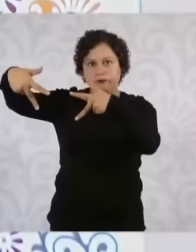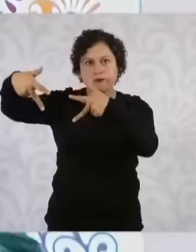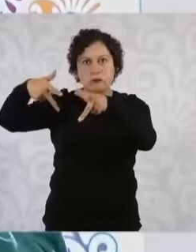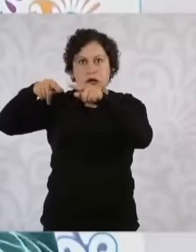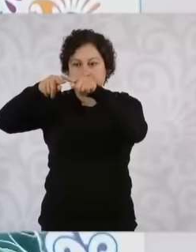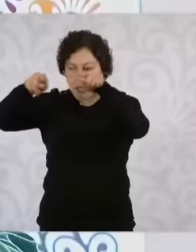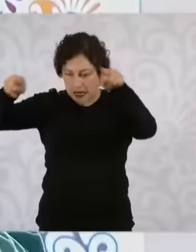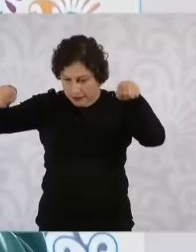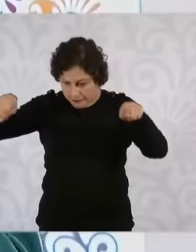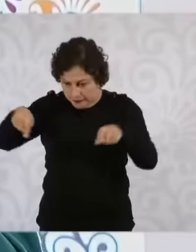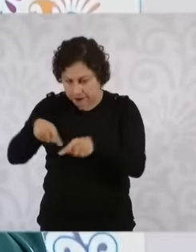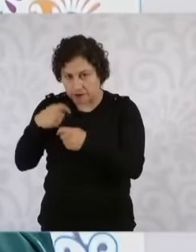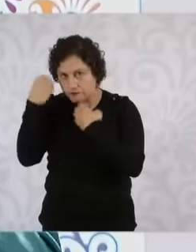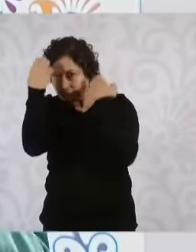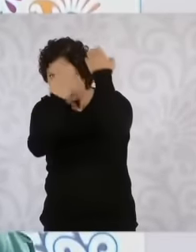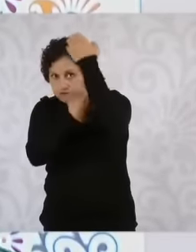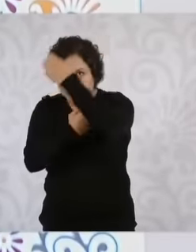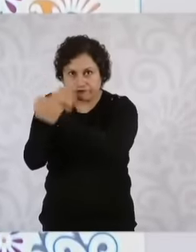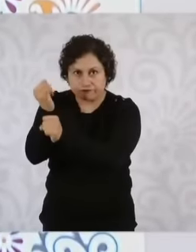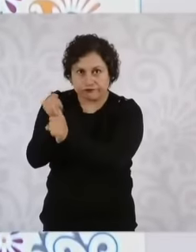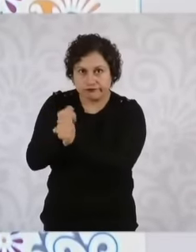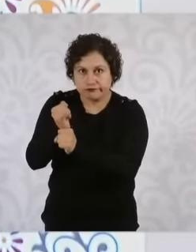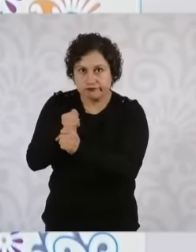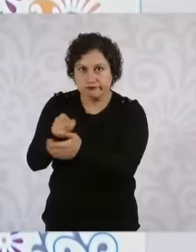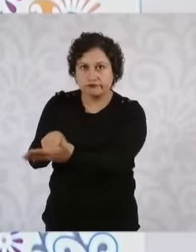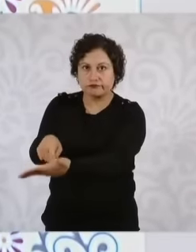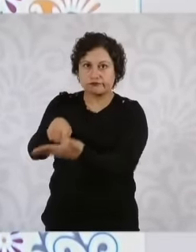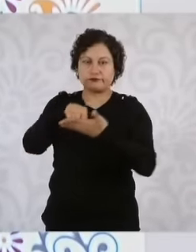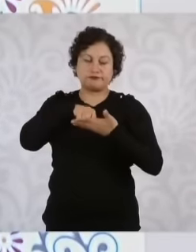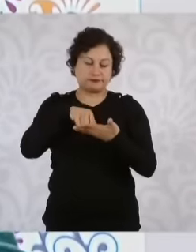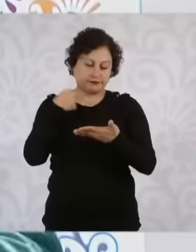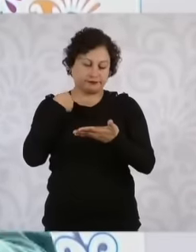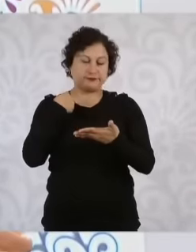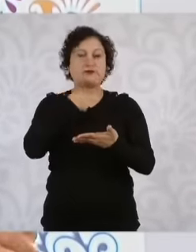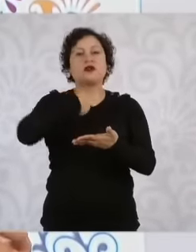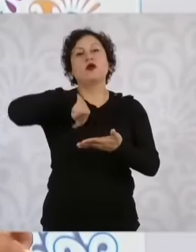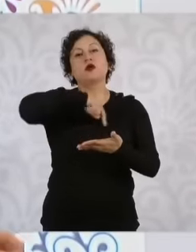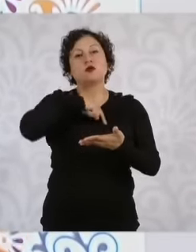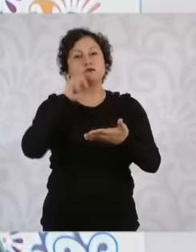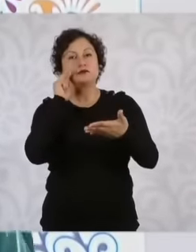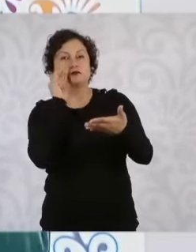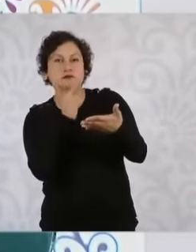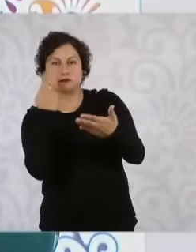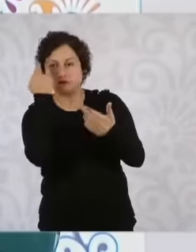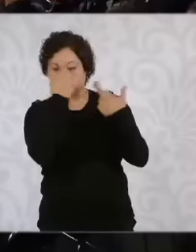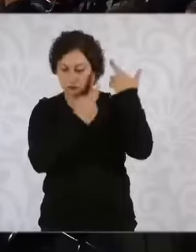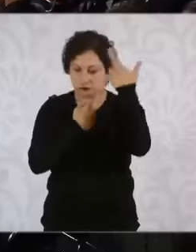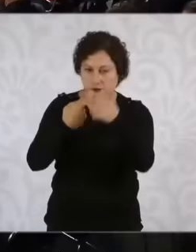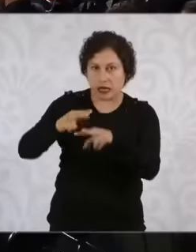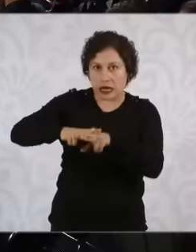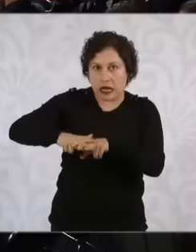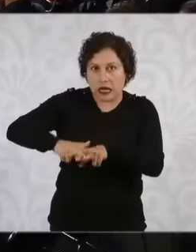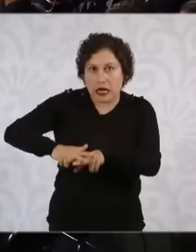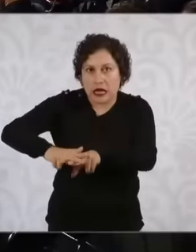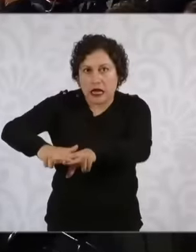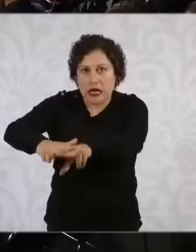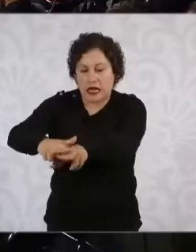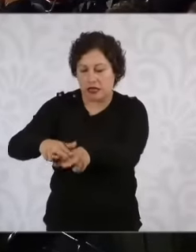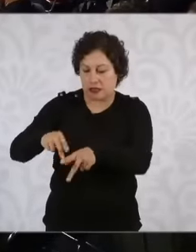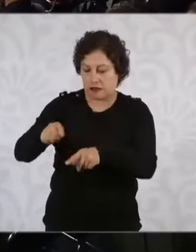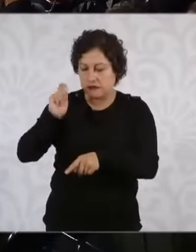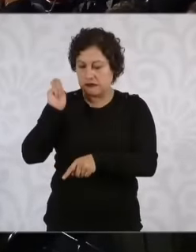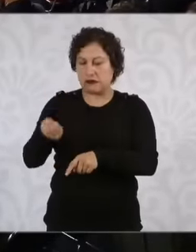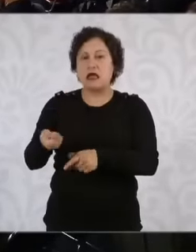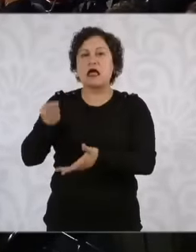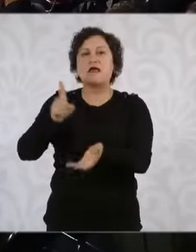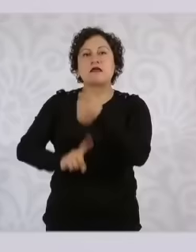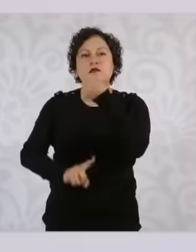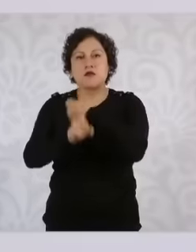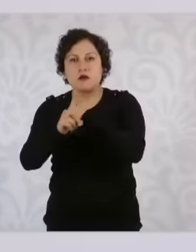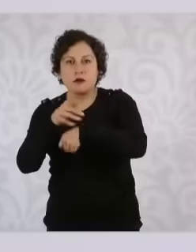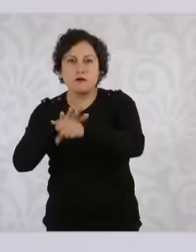can tell us what the problem is on the entire road, Sedatu enters to be able to know if we have